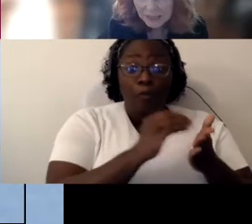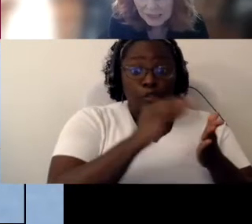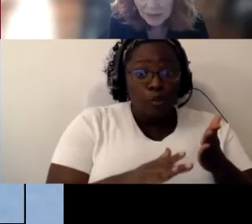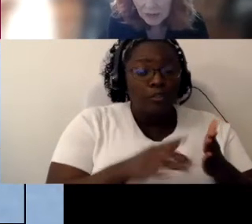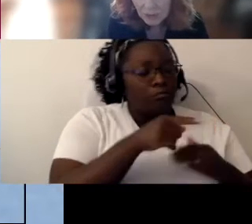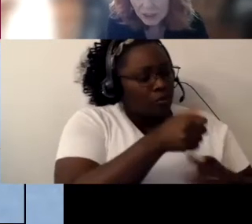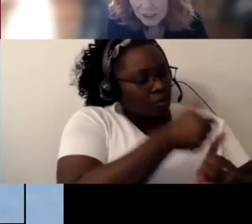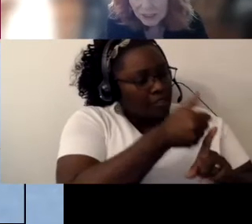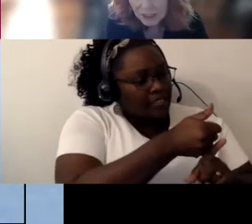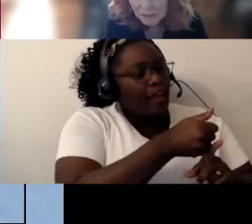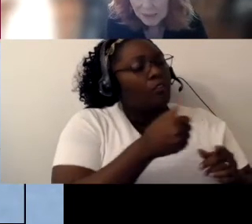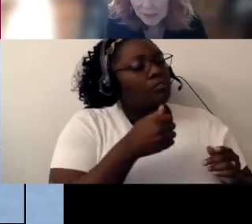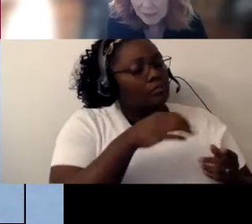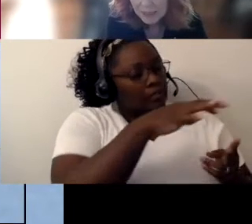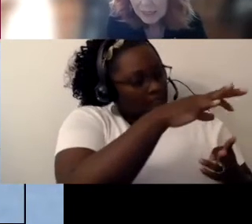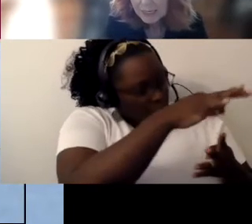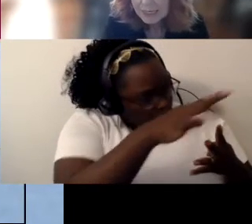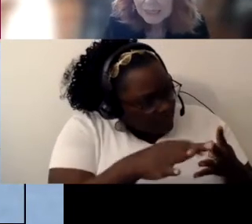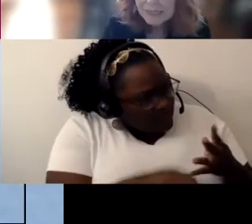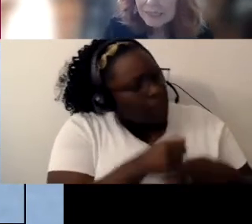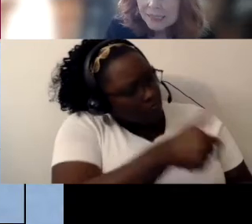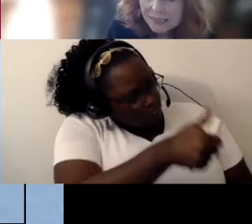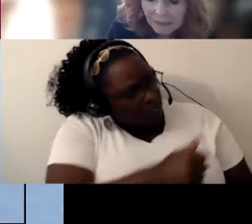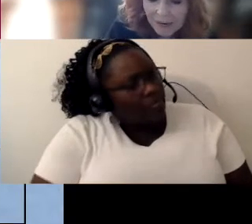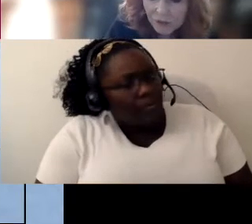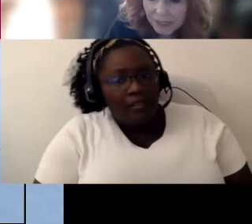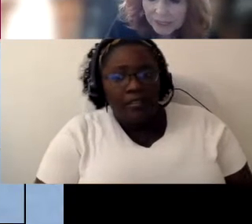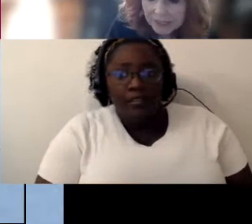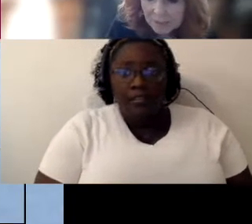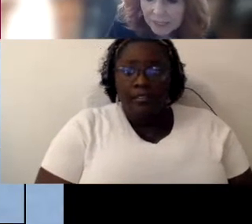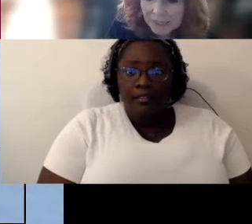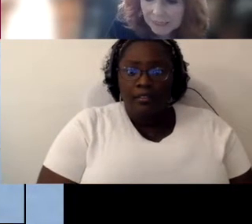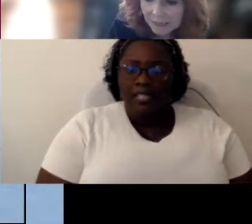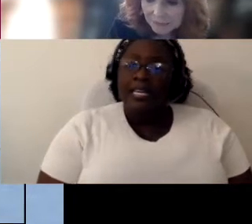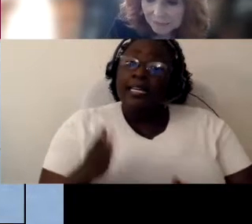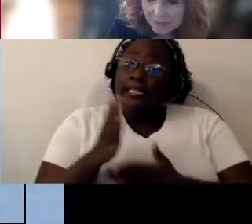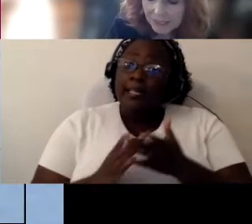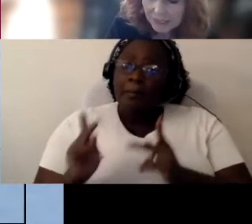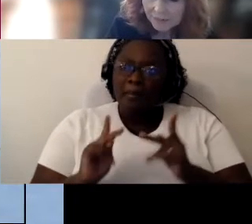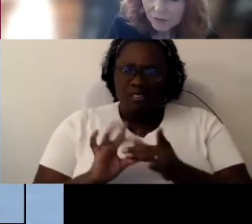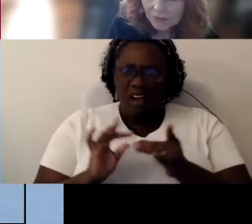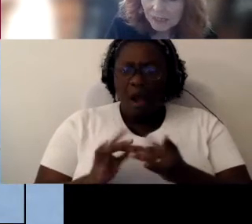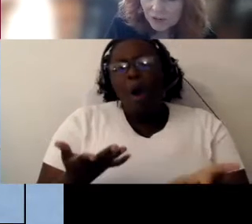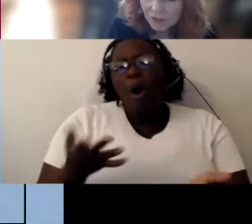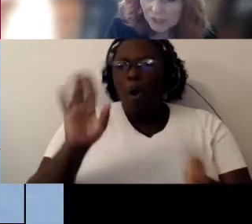Another question that comes up is doesn't that create dependency If you have an intervener